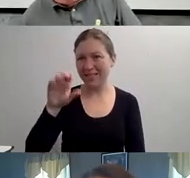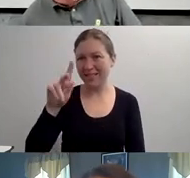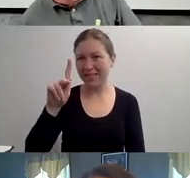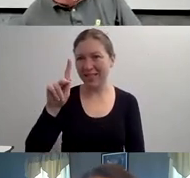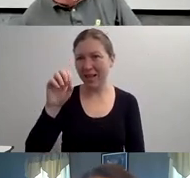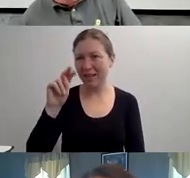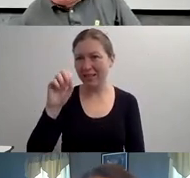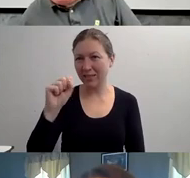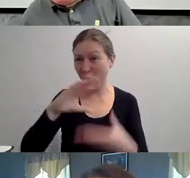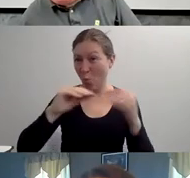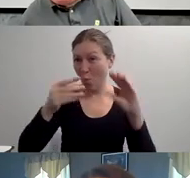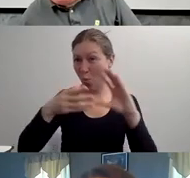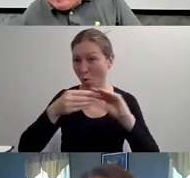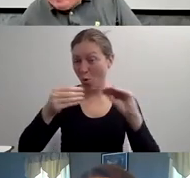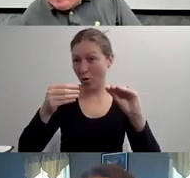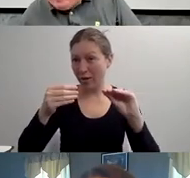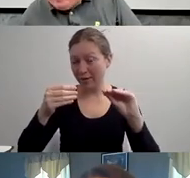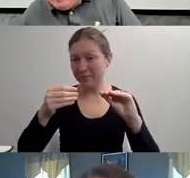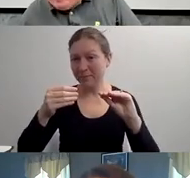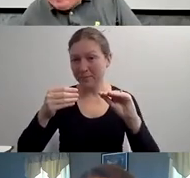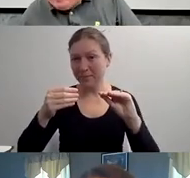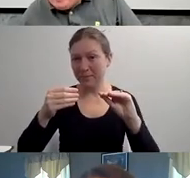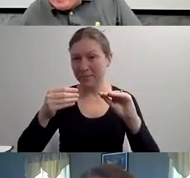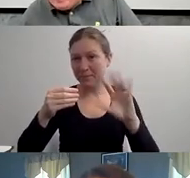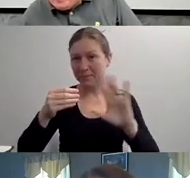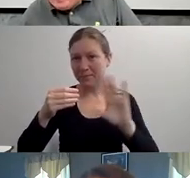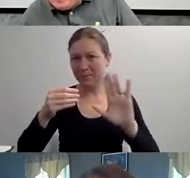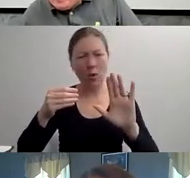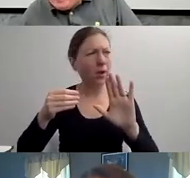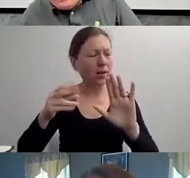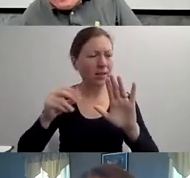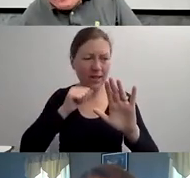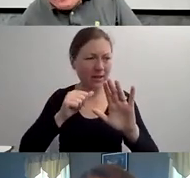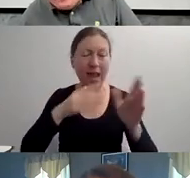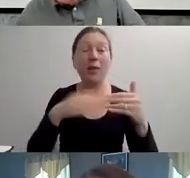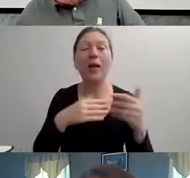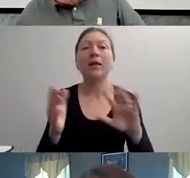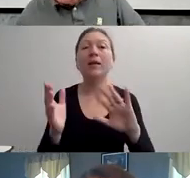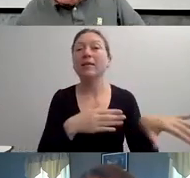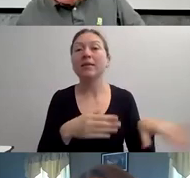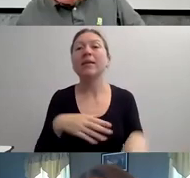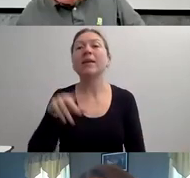SO I JUST WANT TO SAY THAT NOBODY HERE HAS NEGATIVE FEELINGS ABOUT THE SUPERCRIP.